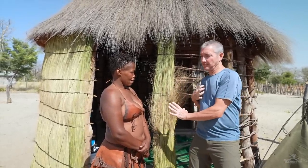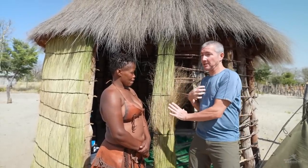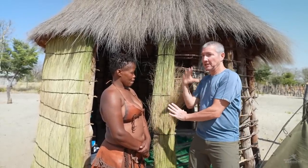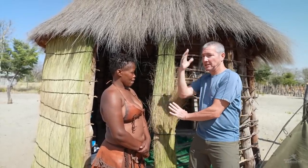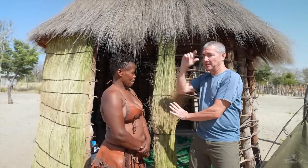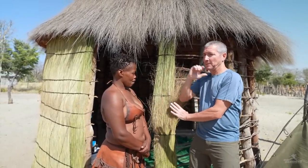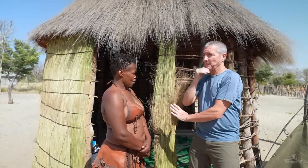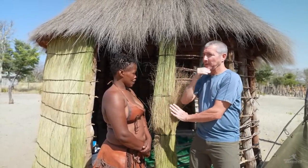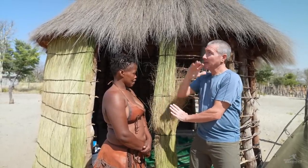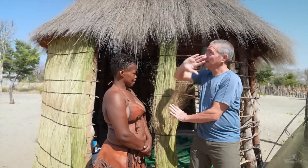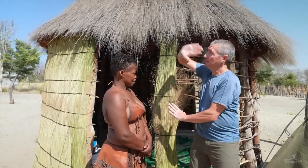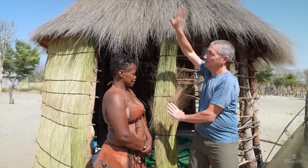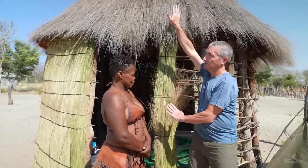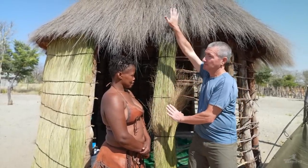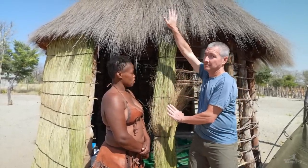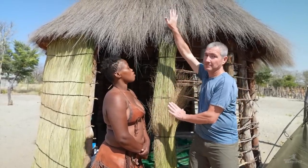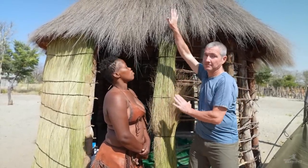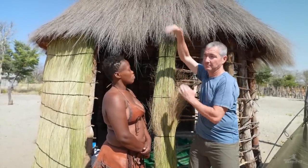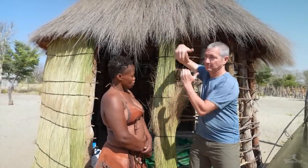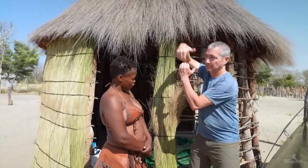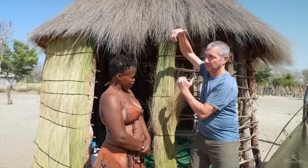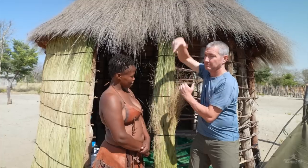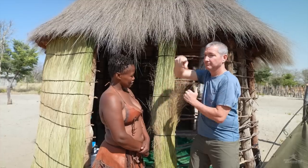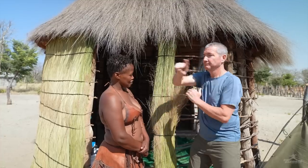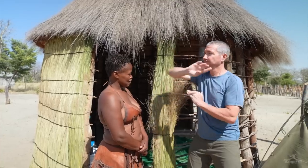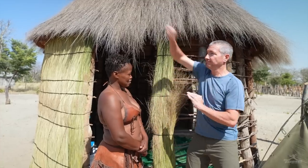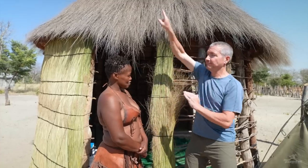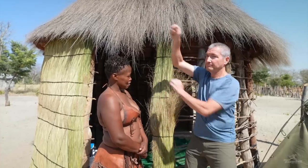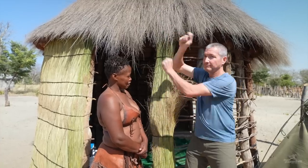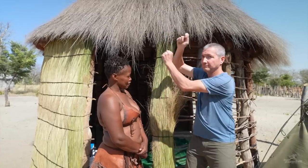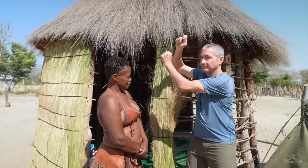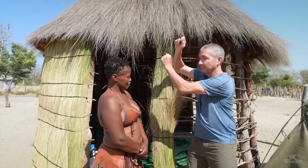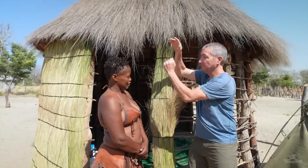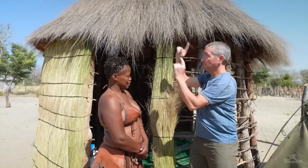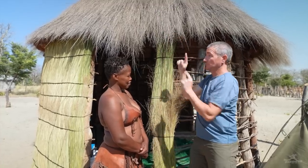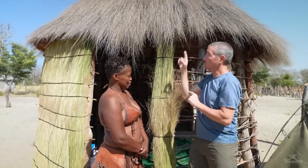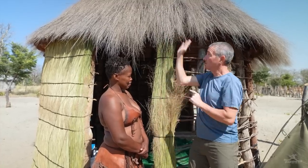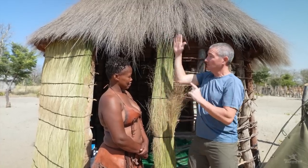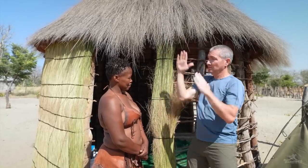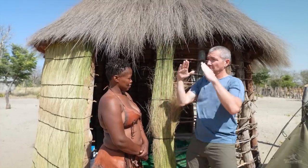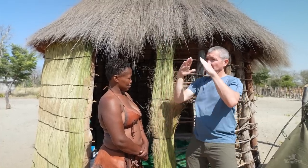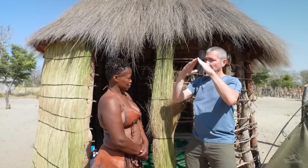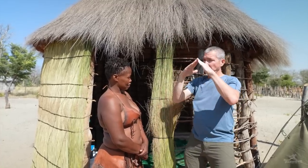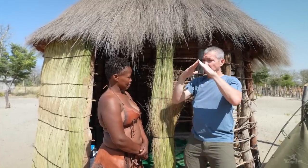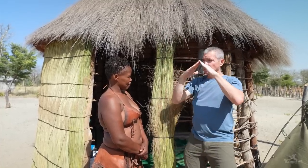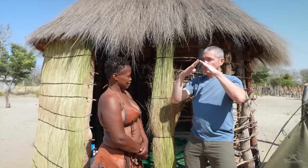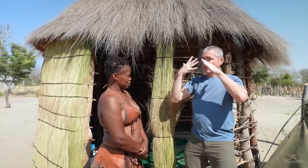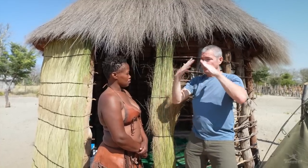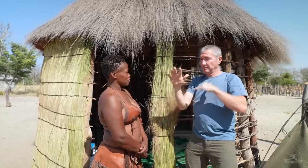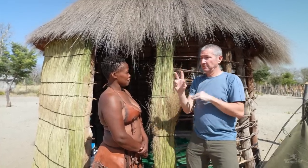whereas men will work on building the roof. So it seems the roof is built first